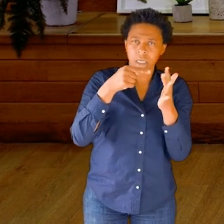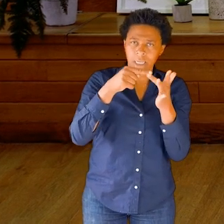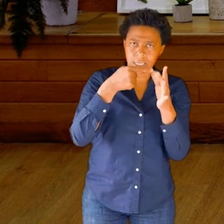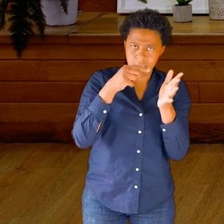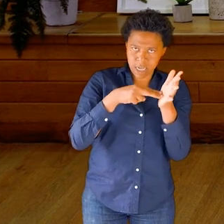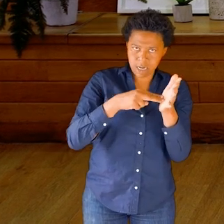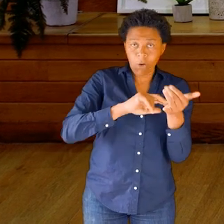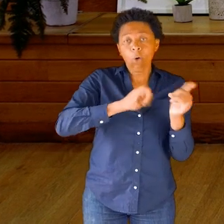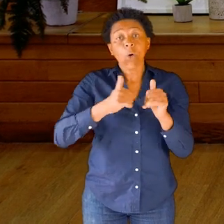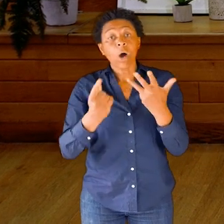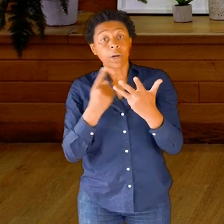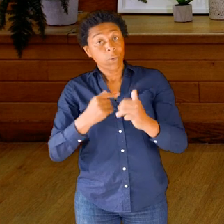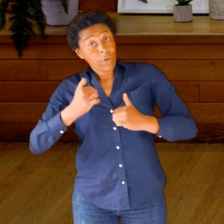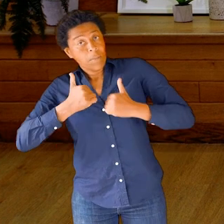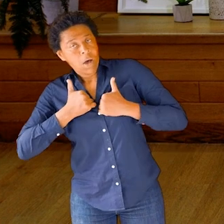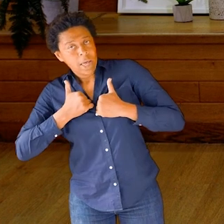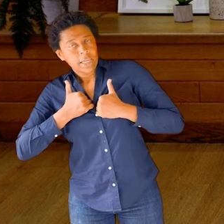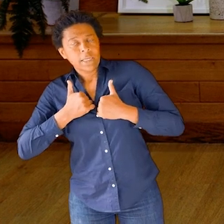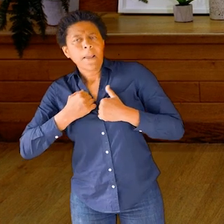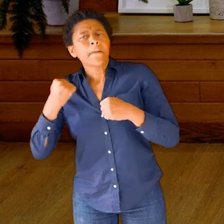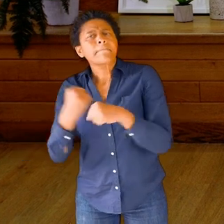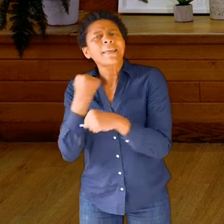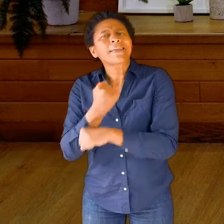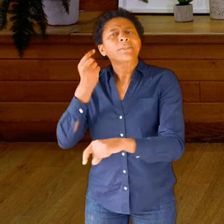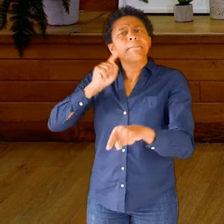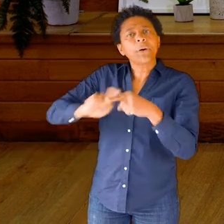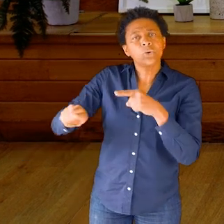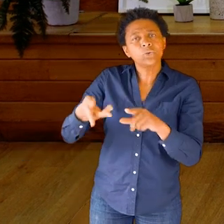called Making the Most of the Momentum, or just Momentum.